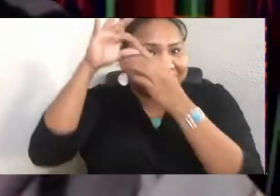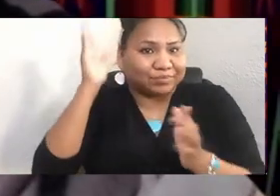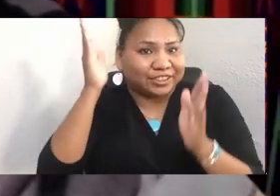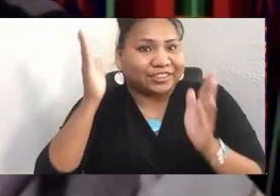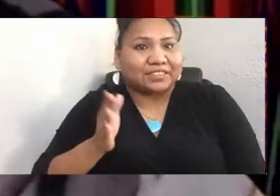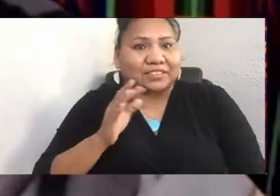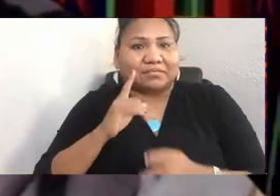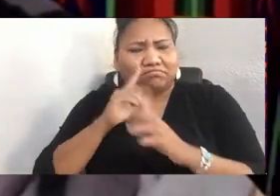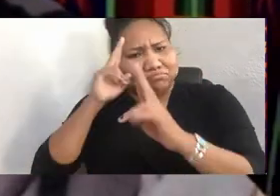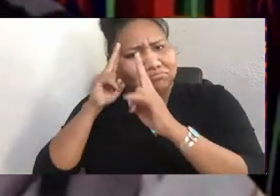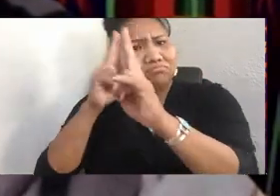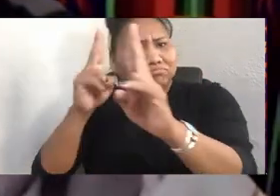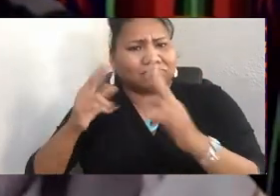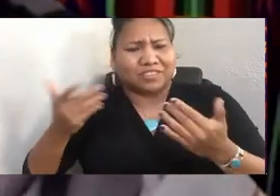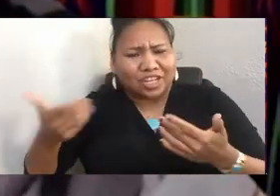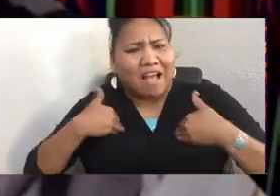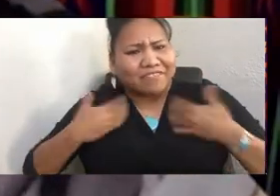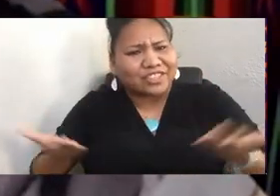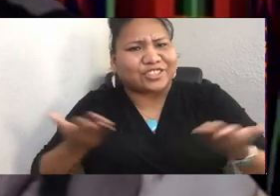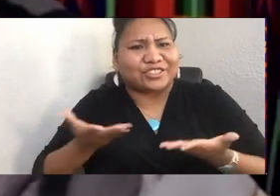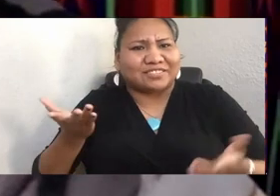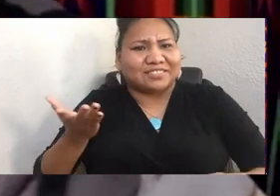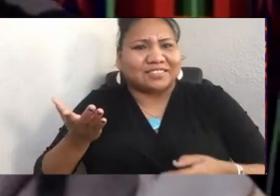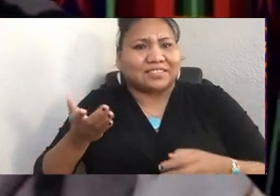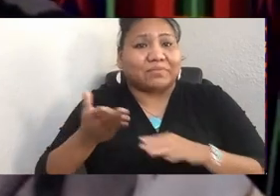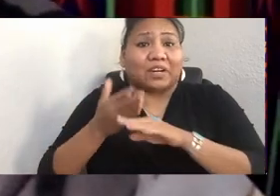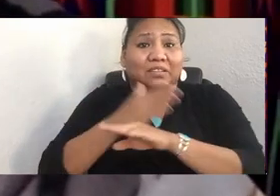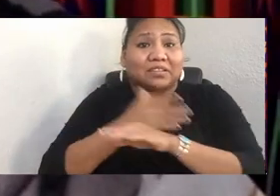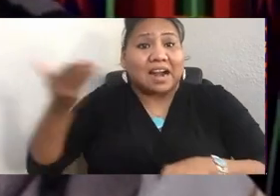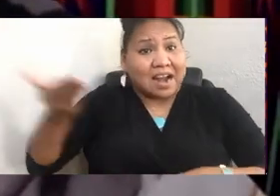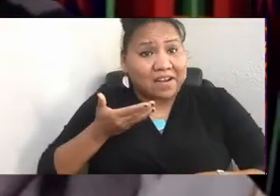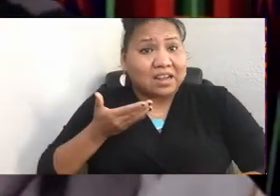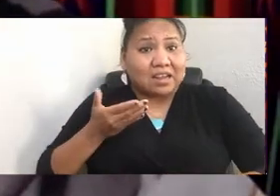We're very honored to have her here. Before I introduce Matika, we did